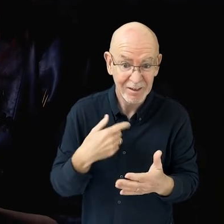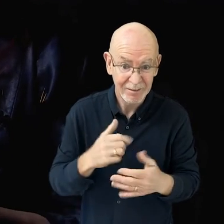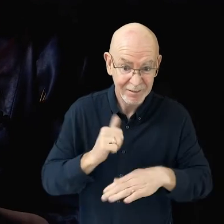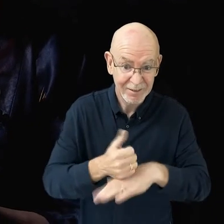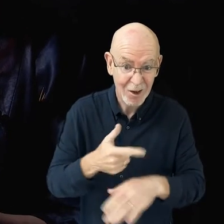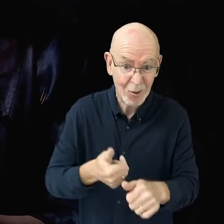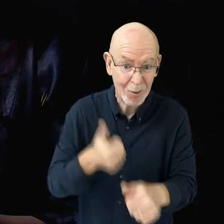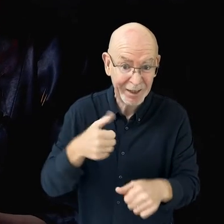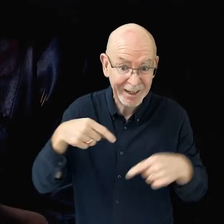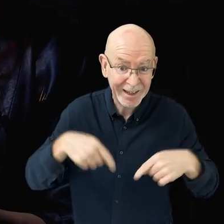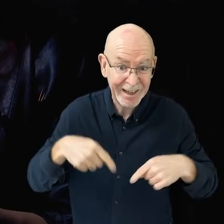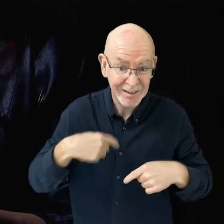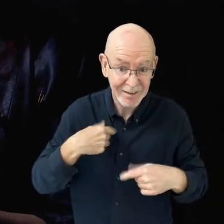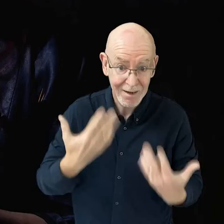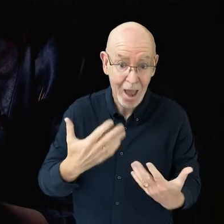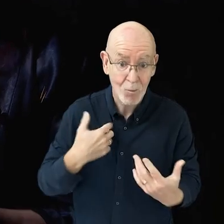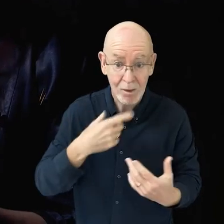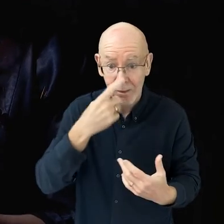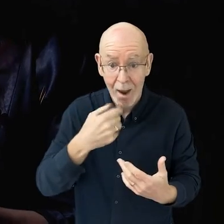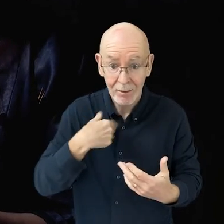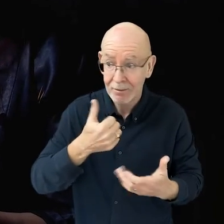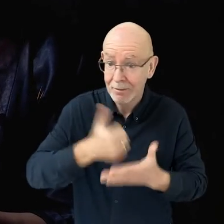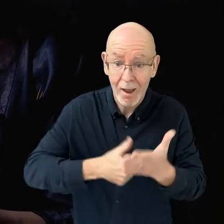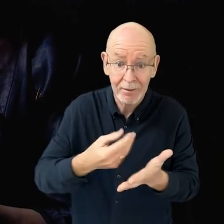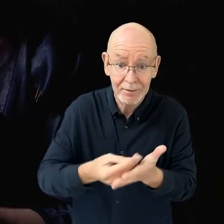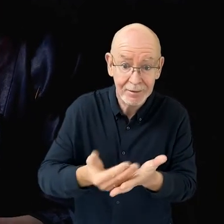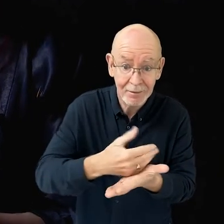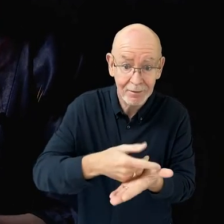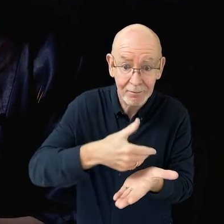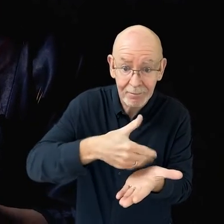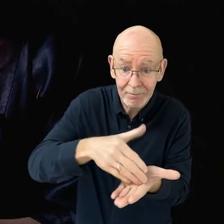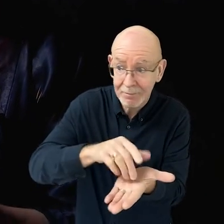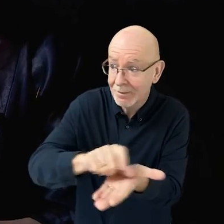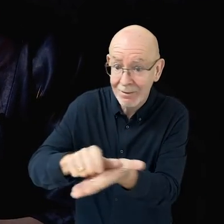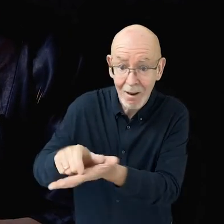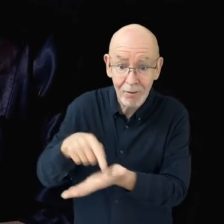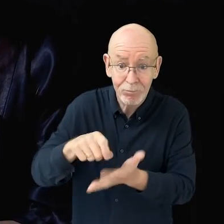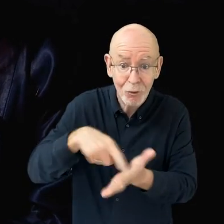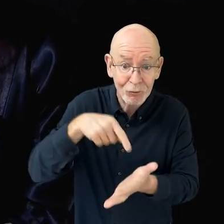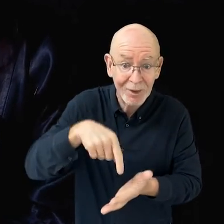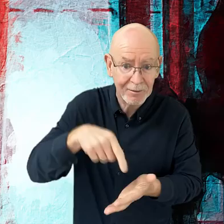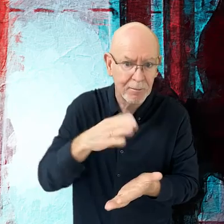of us establishing ourselves as a company, we're now in a position where we are gonna be raising for investment after this project.